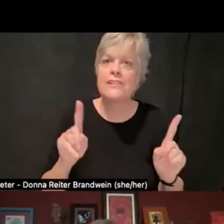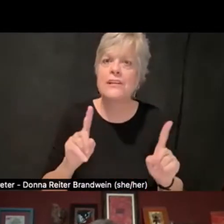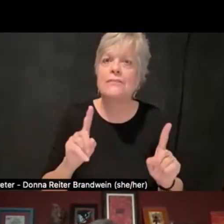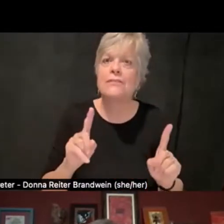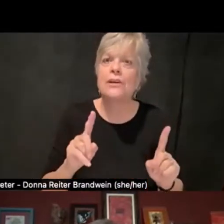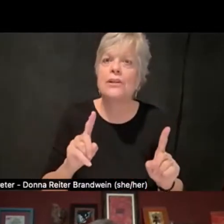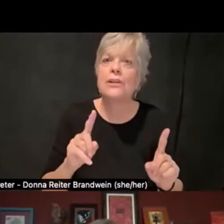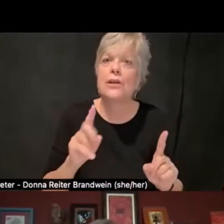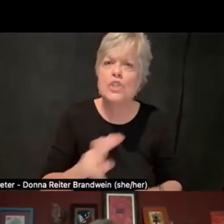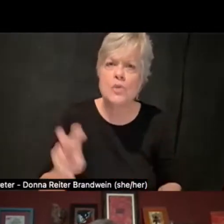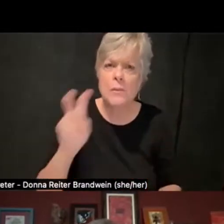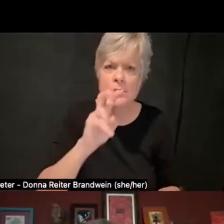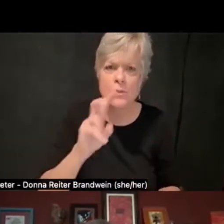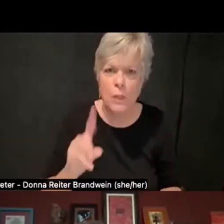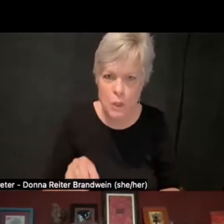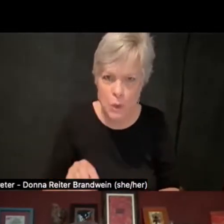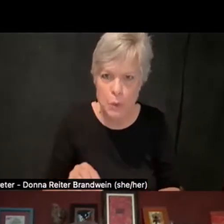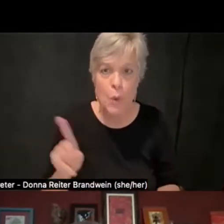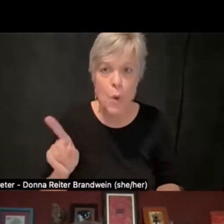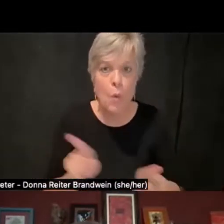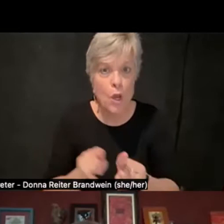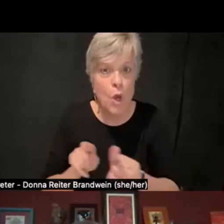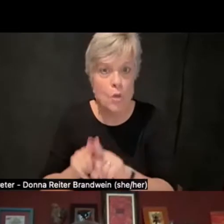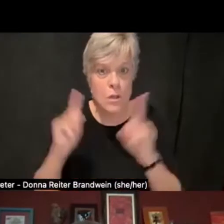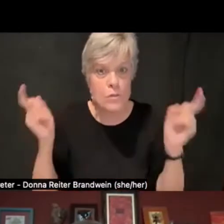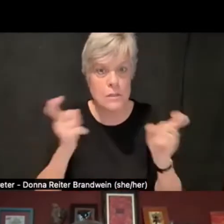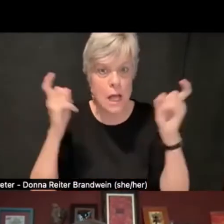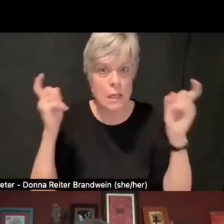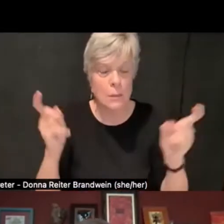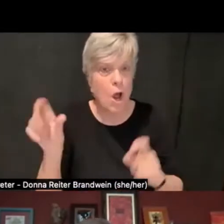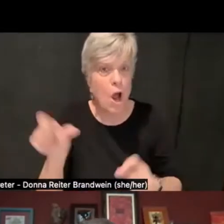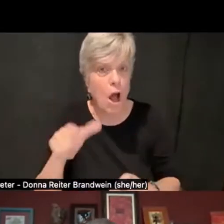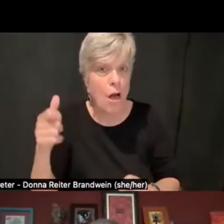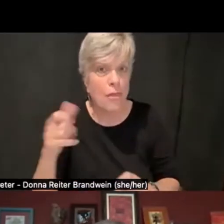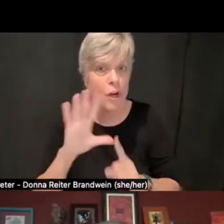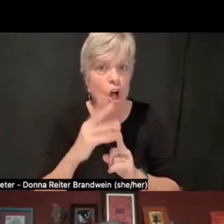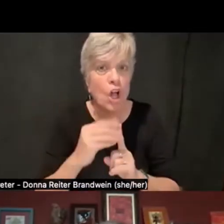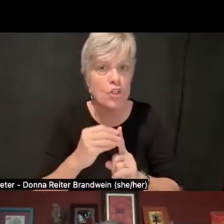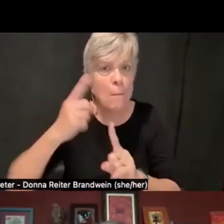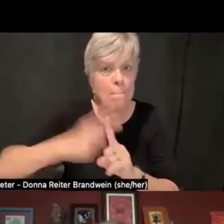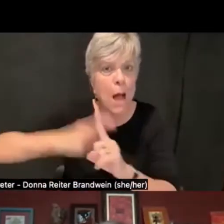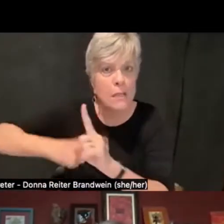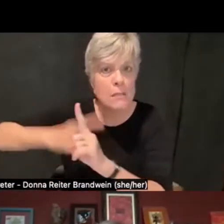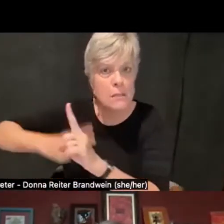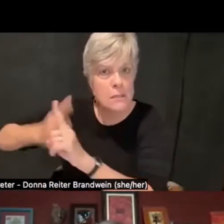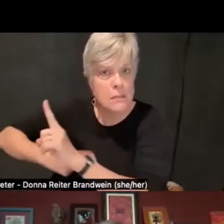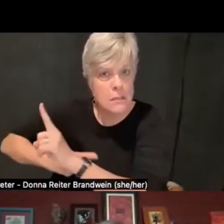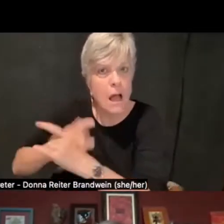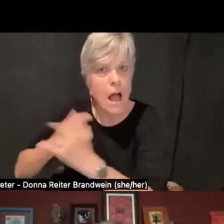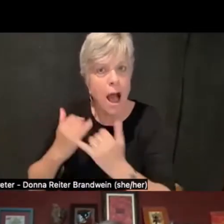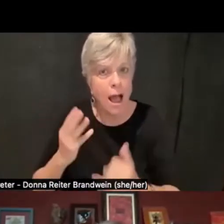We also celebrate other cultural months as well, right, on our social media.